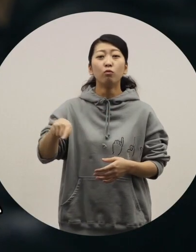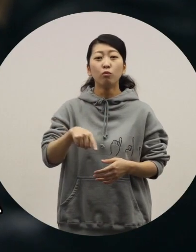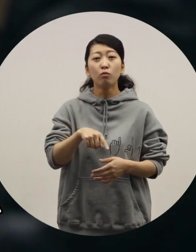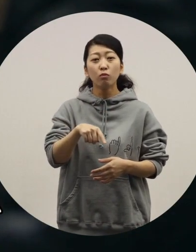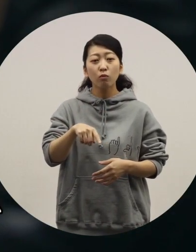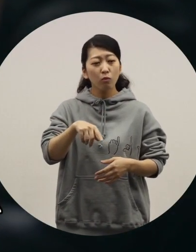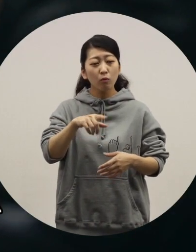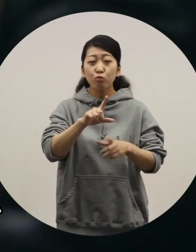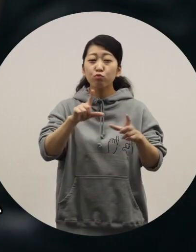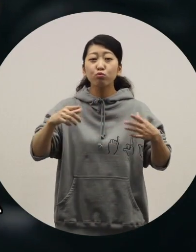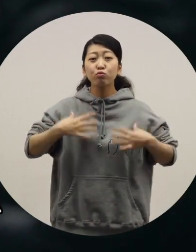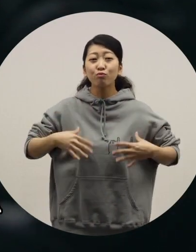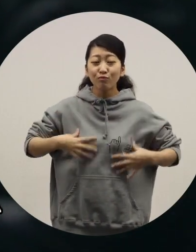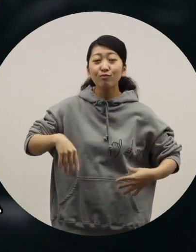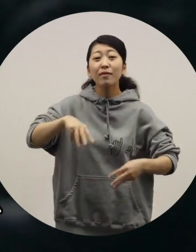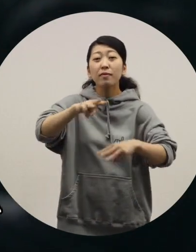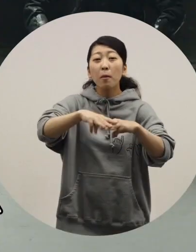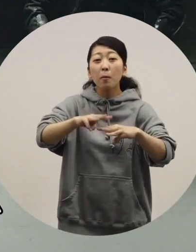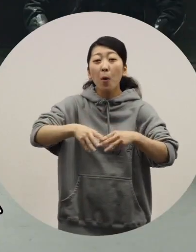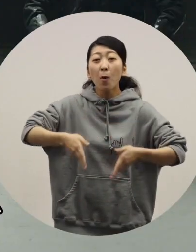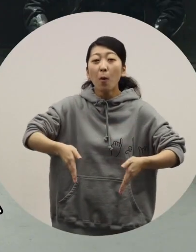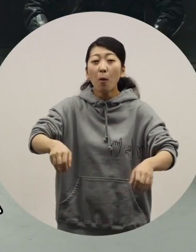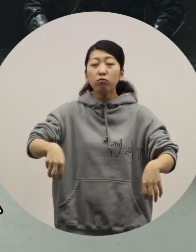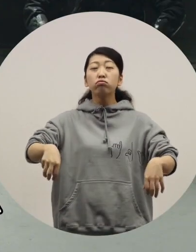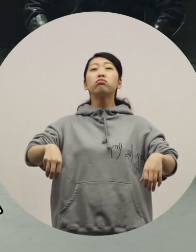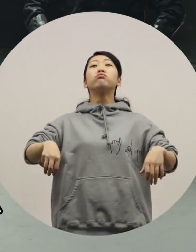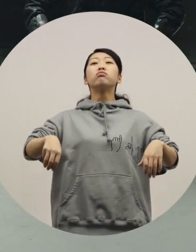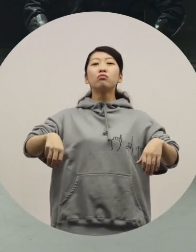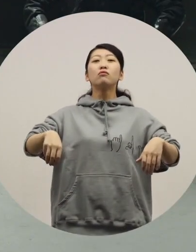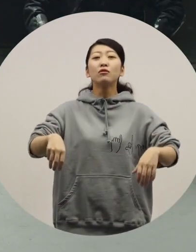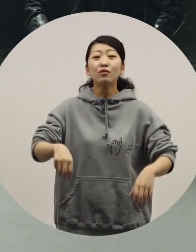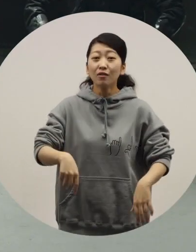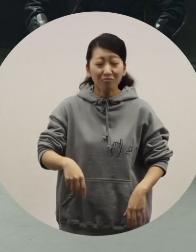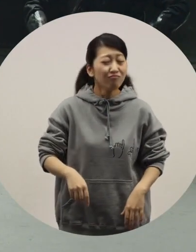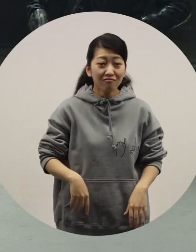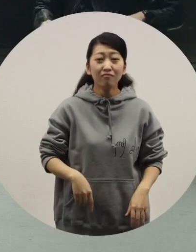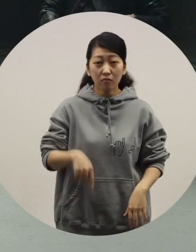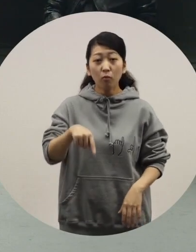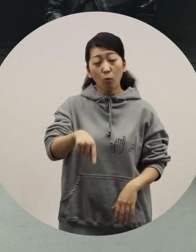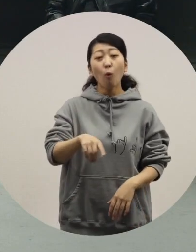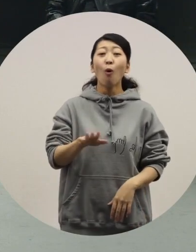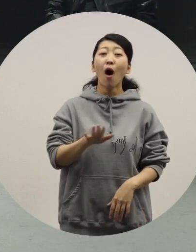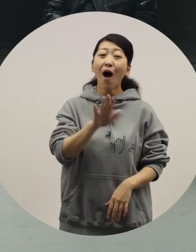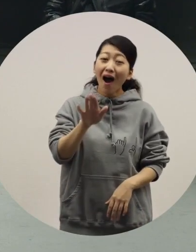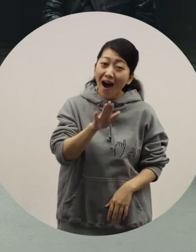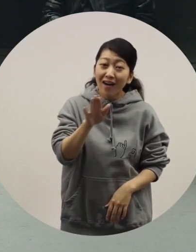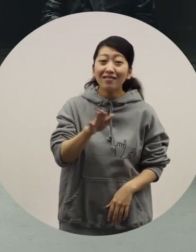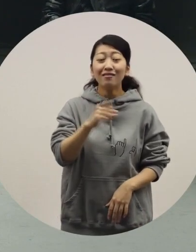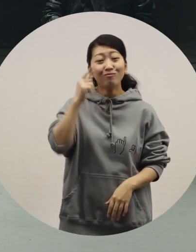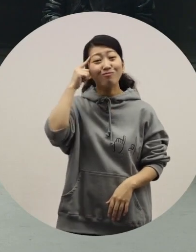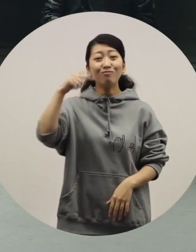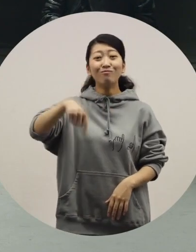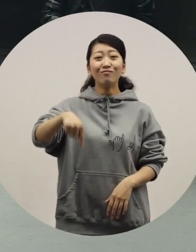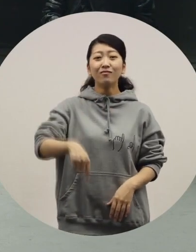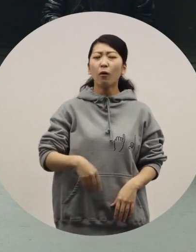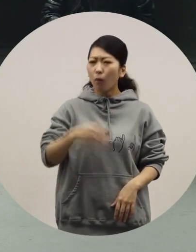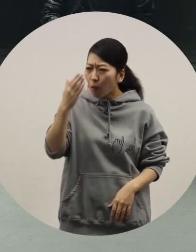If you're going down a lane through rice fields, everyday clothes will do. [Ochiai and Toriyama] Hmm. [Azuma] Things like that are cute. [Ochiai] I see.